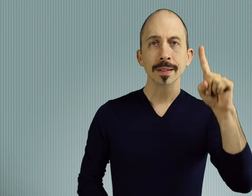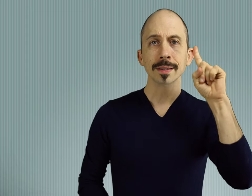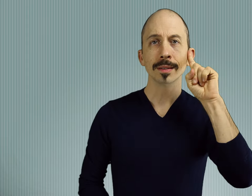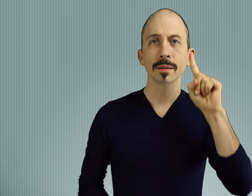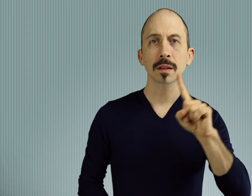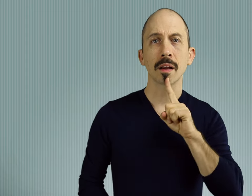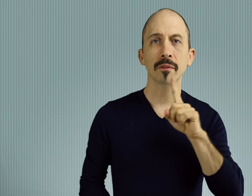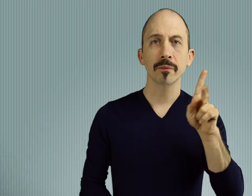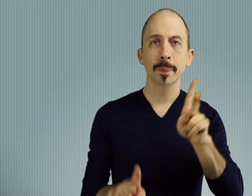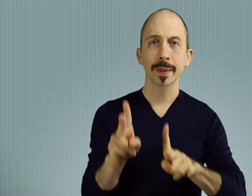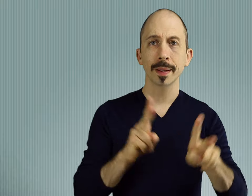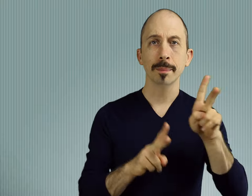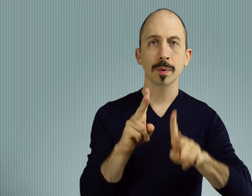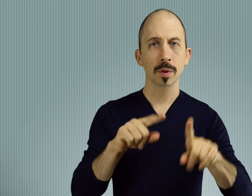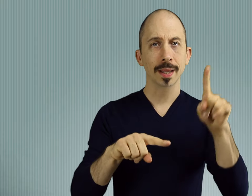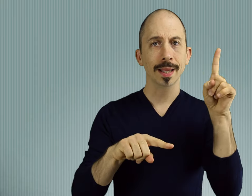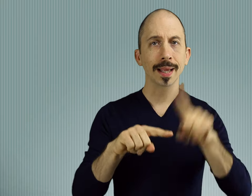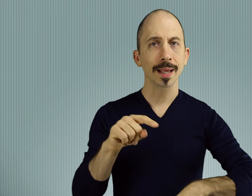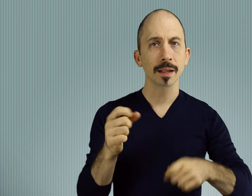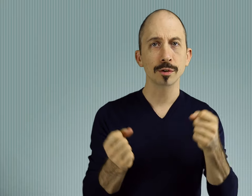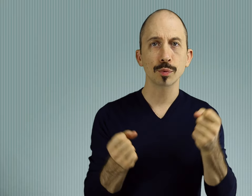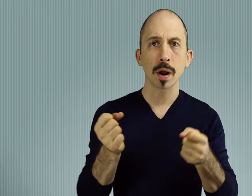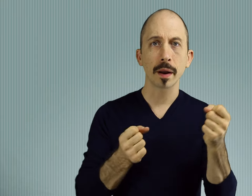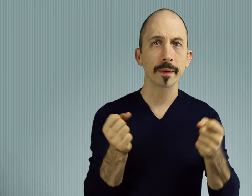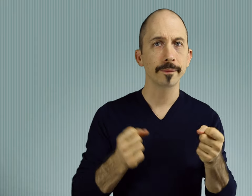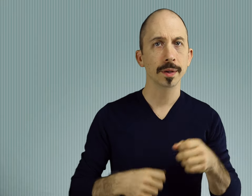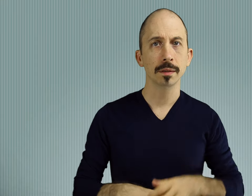Deaf people can't drive.